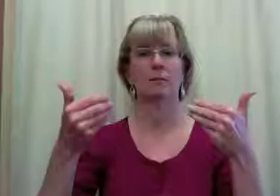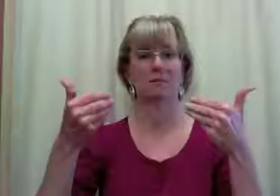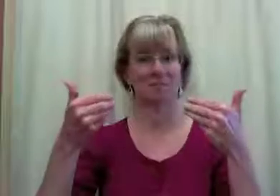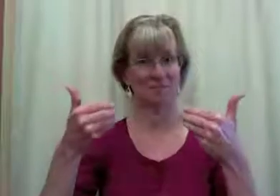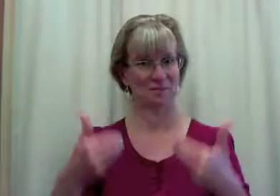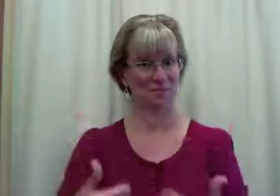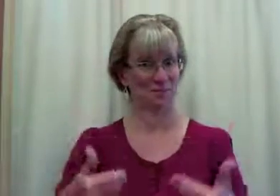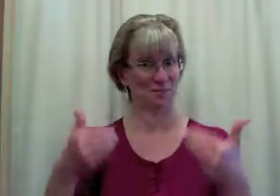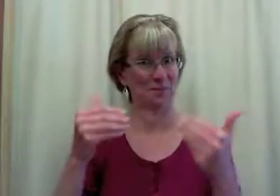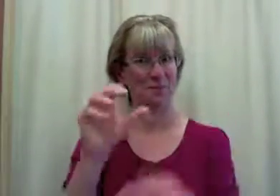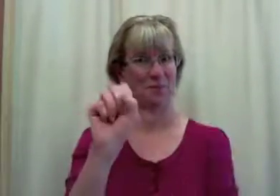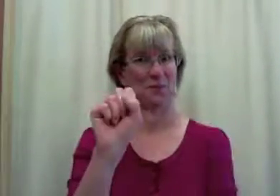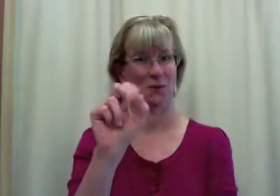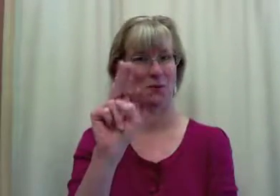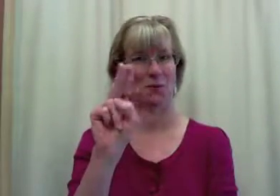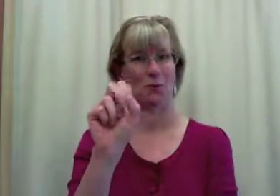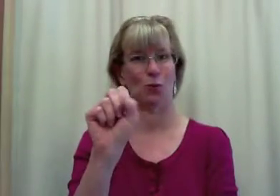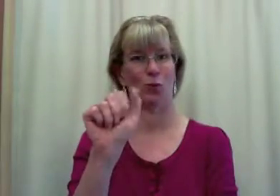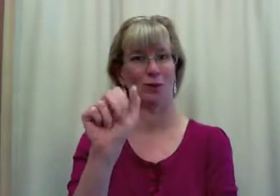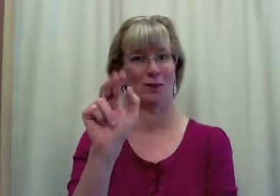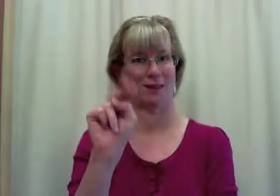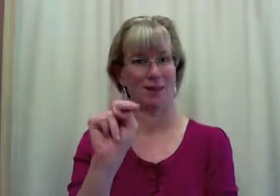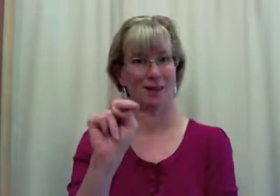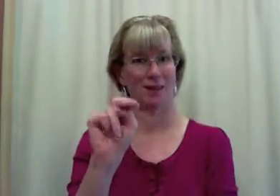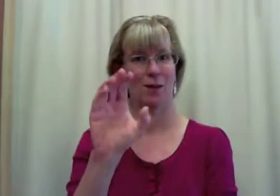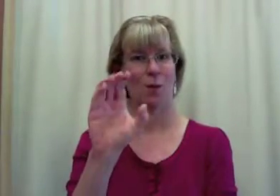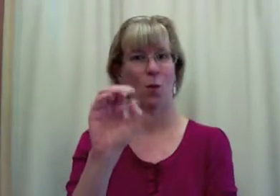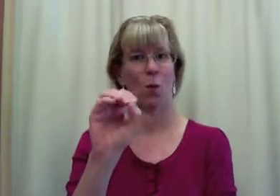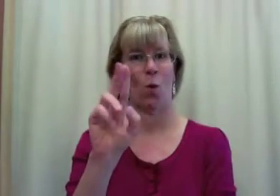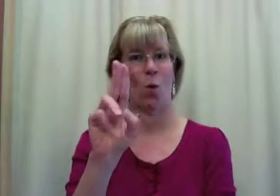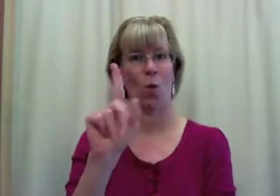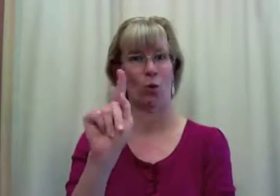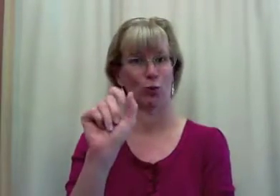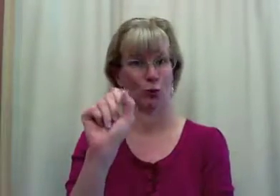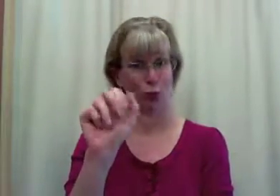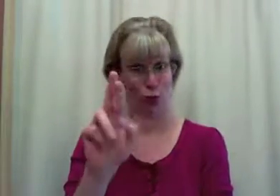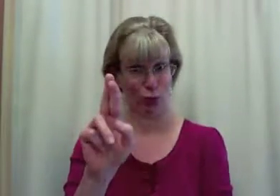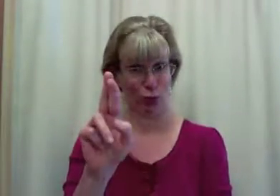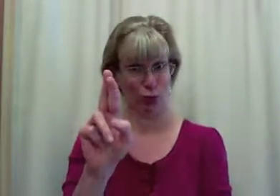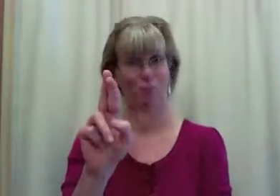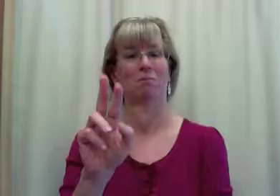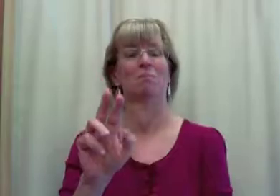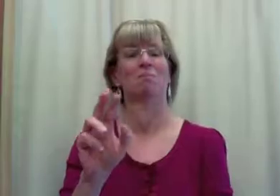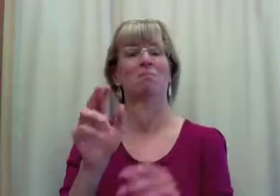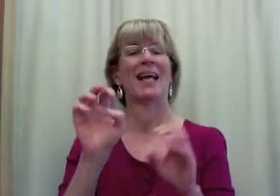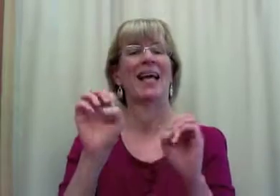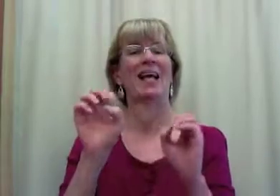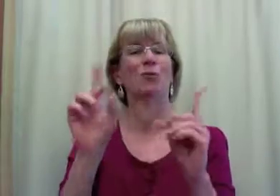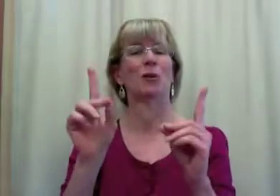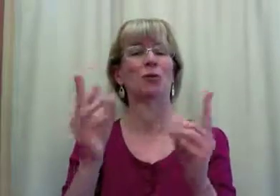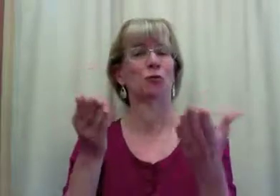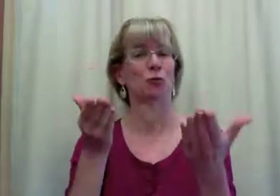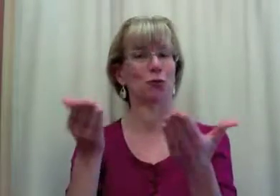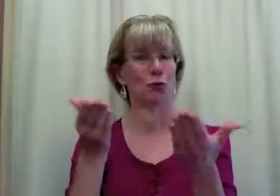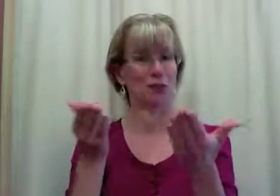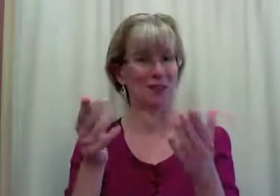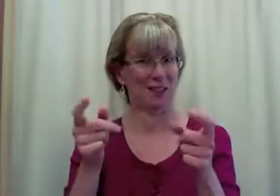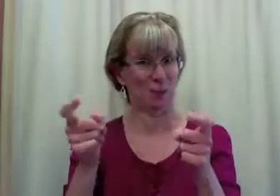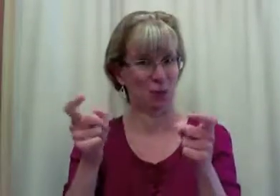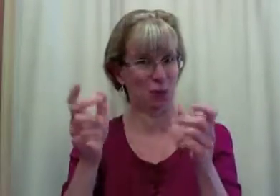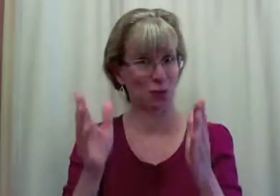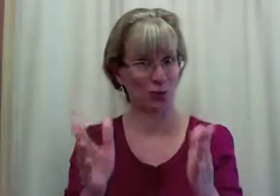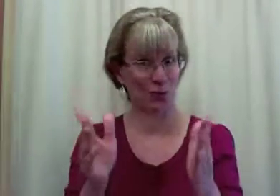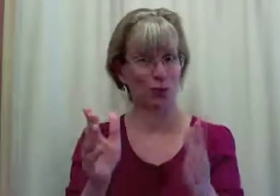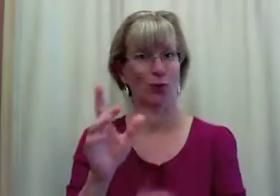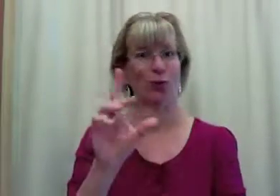I'm Susan Coulter, Educational Services Director